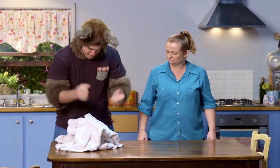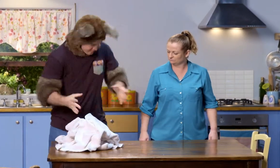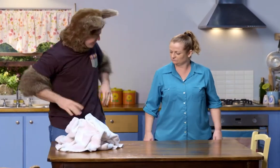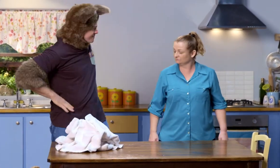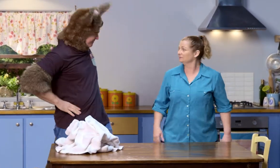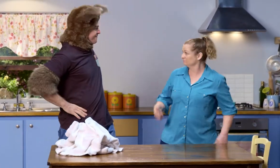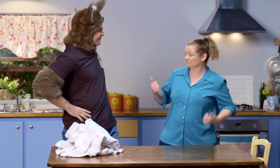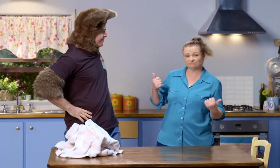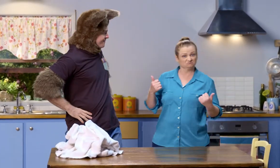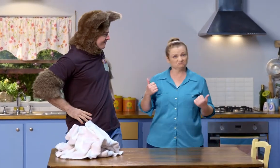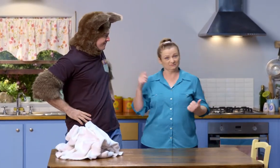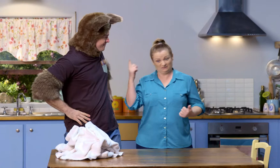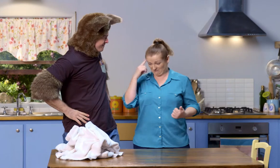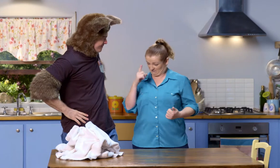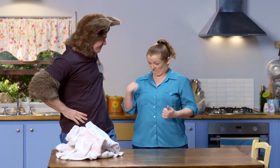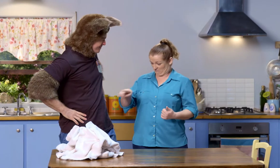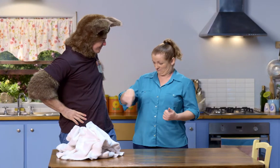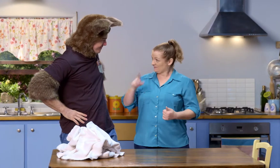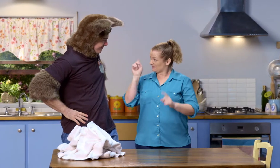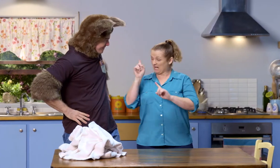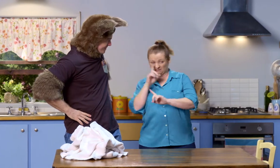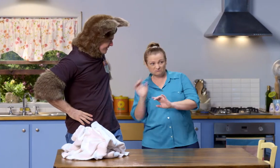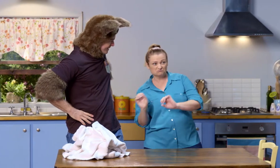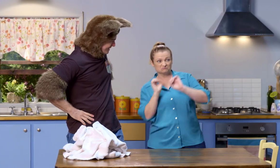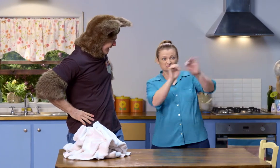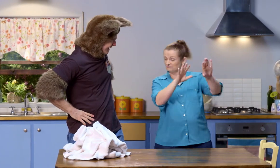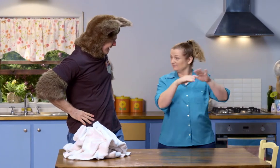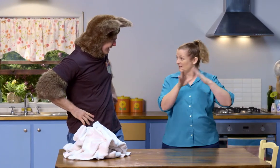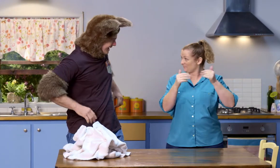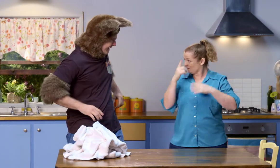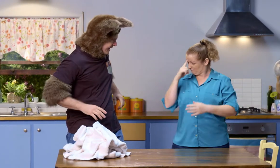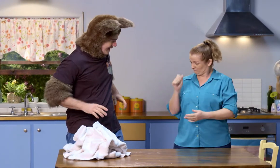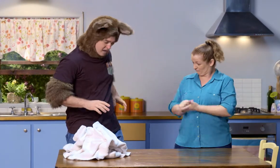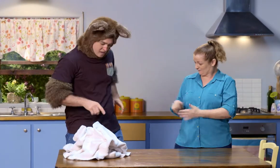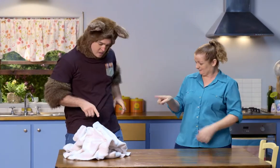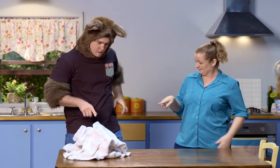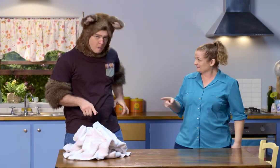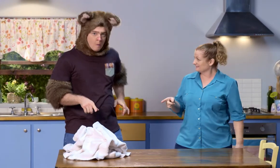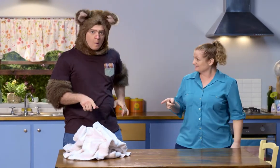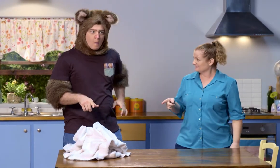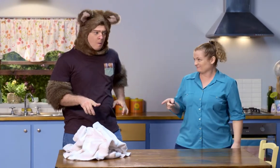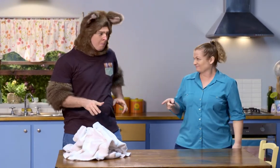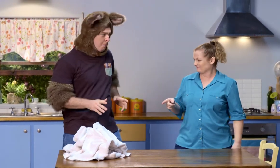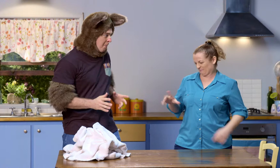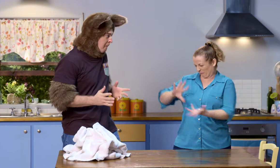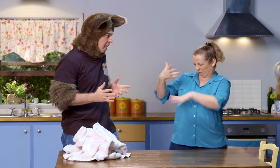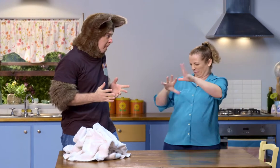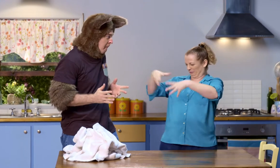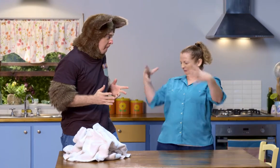Right. Ready. Do you think we could put them in the cupboard as they are, Possum? Hmm. I don't know.